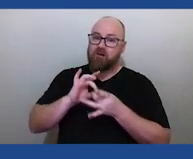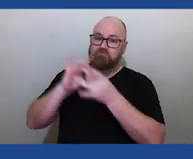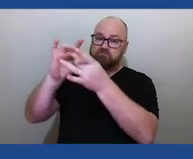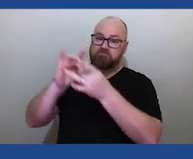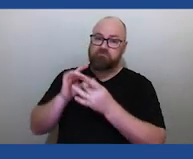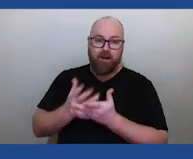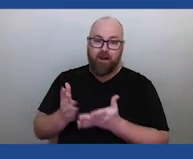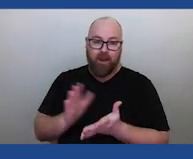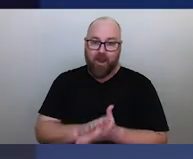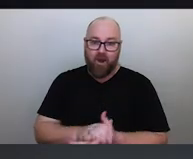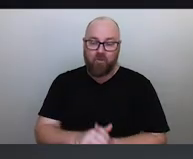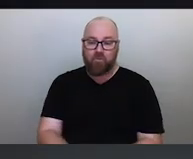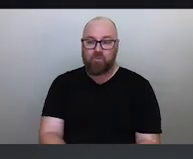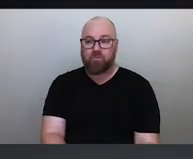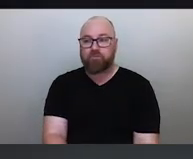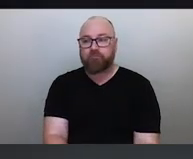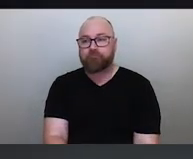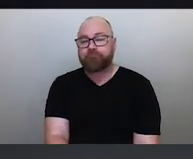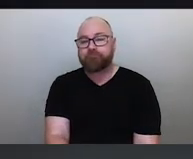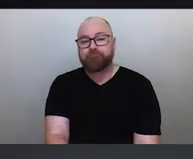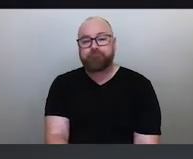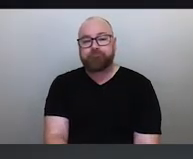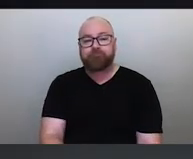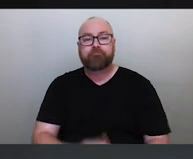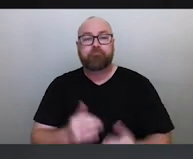Absolutely. Uncle Jimmy, did you have anything to add to that?